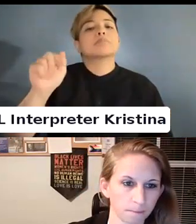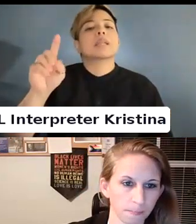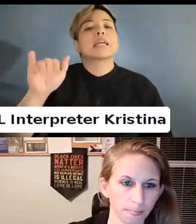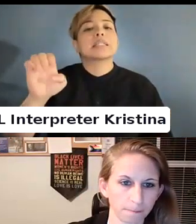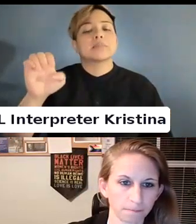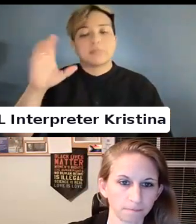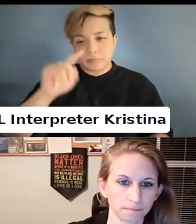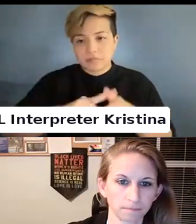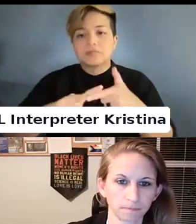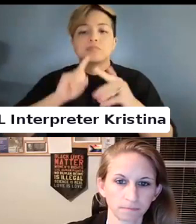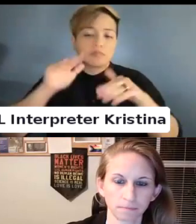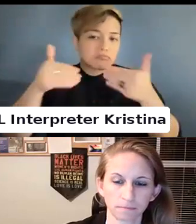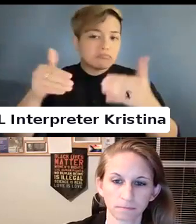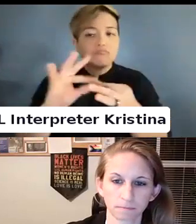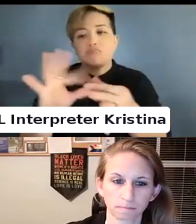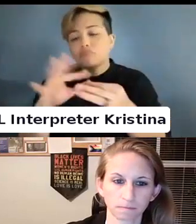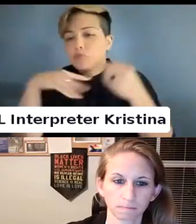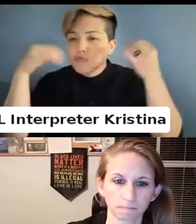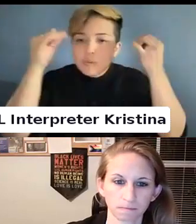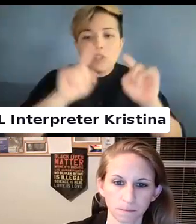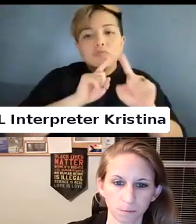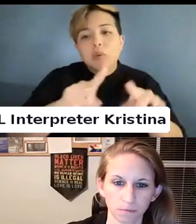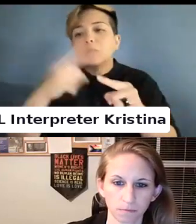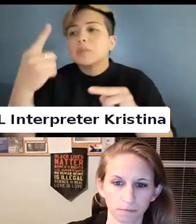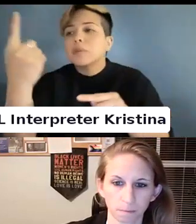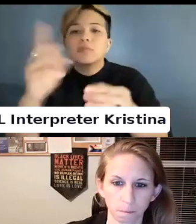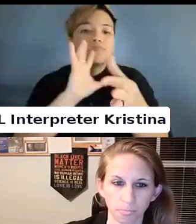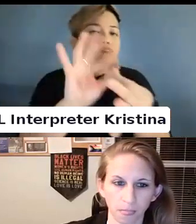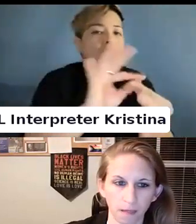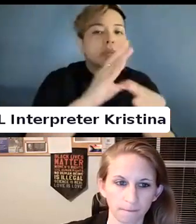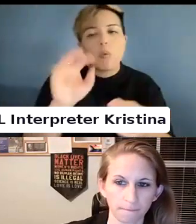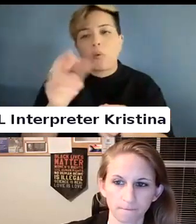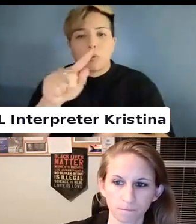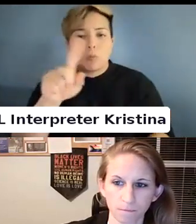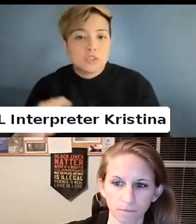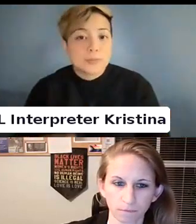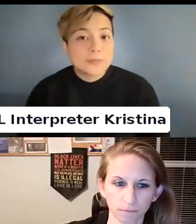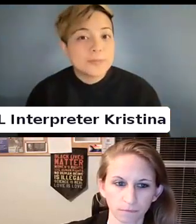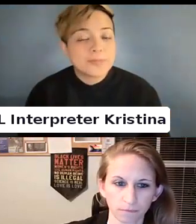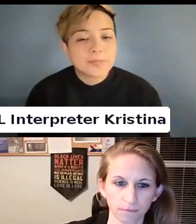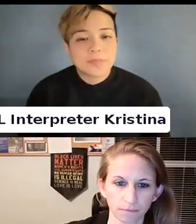And continue with my thoughts in response to what someone is saying.